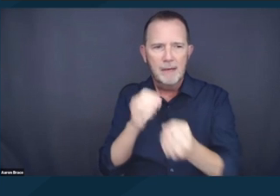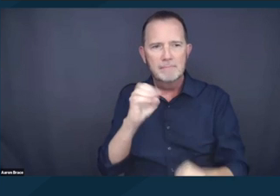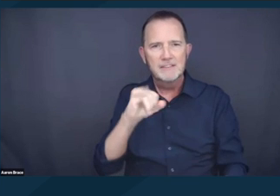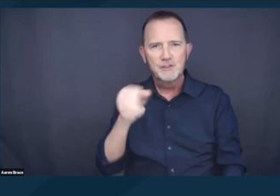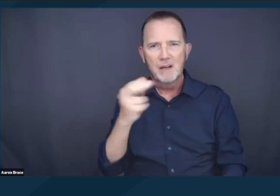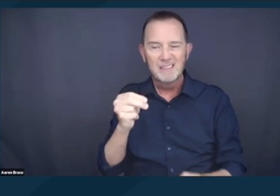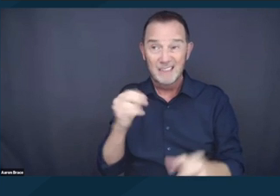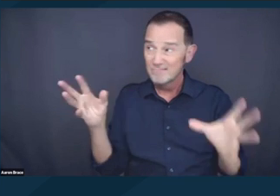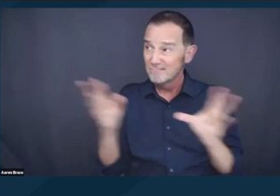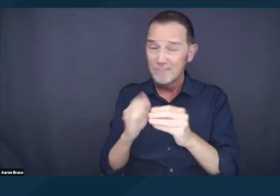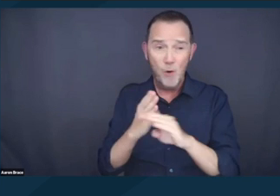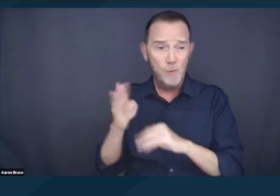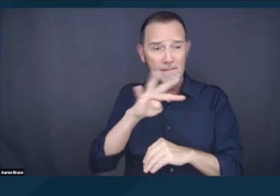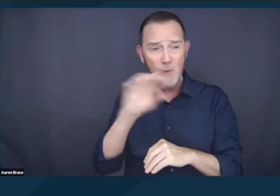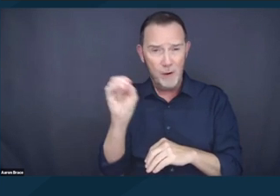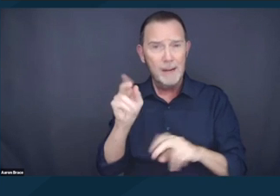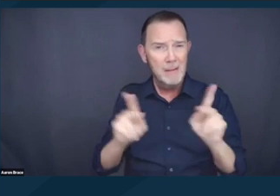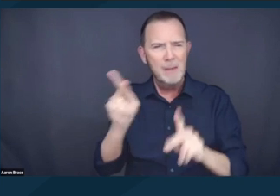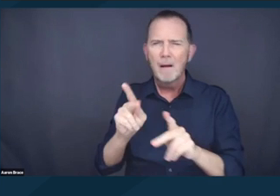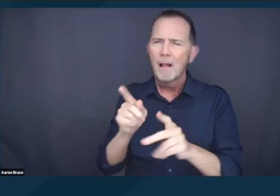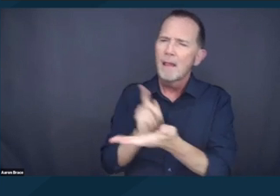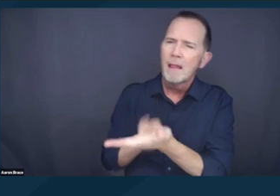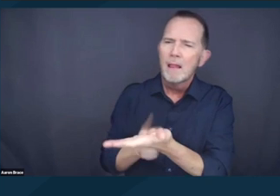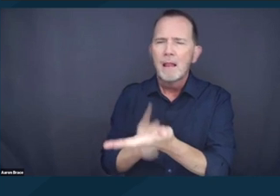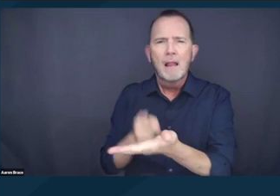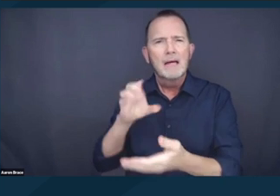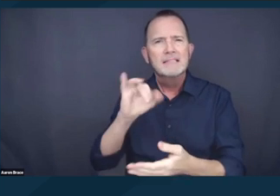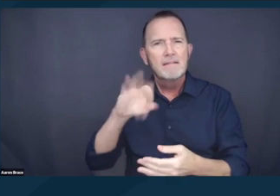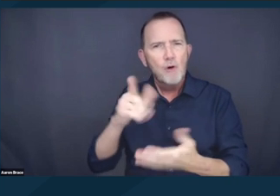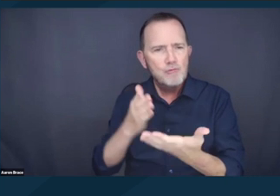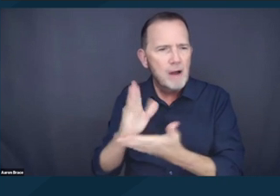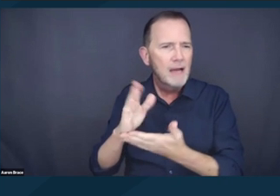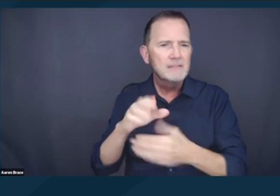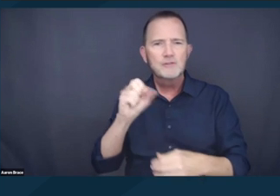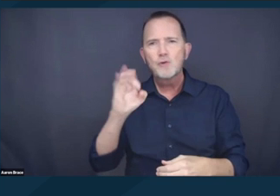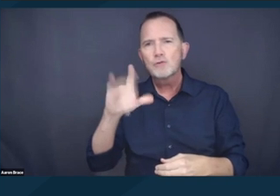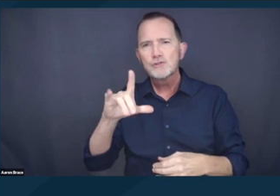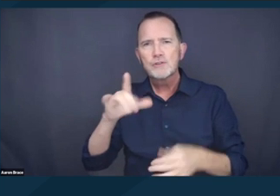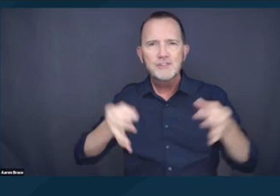and social justice perspectives. And I provide a link in the slides to the docket